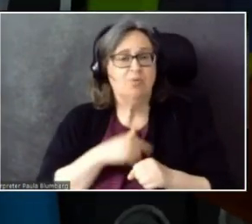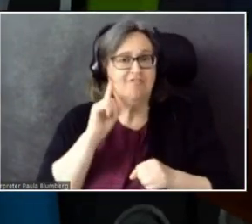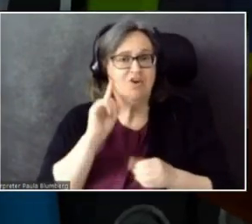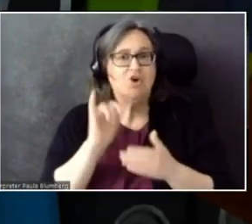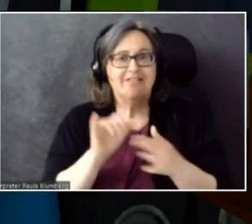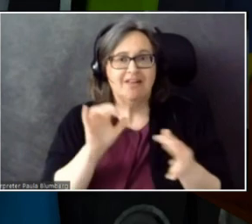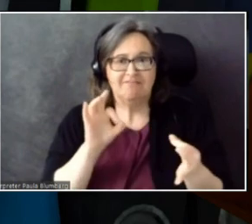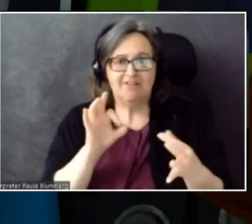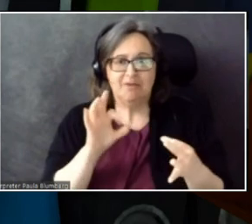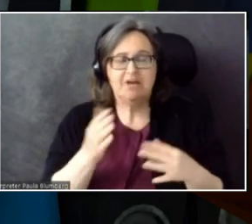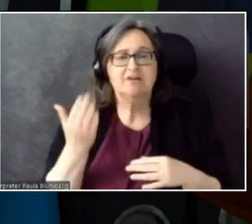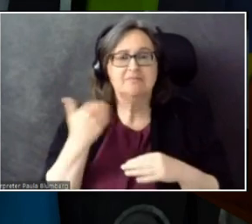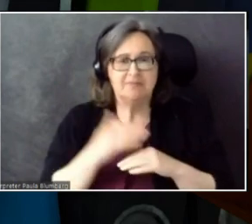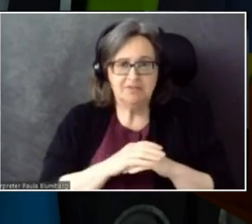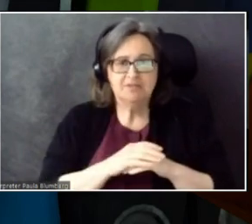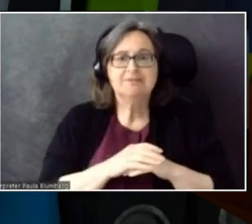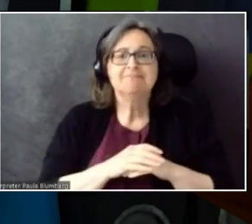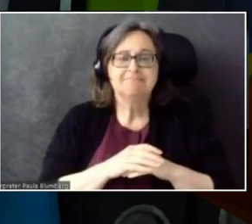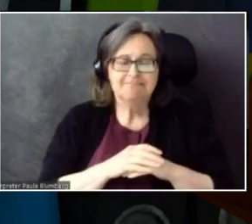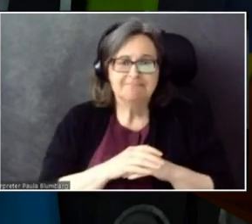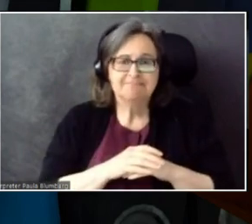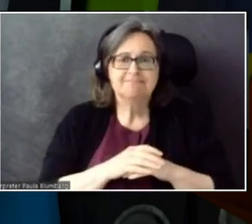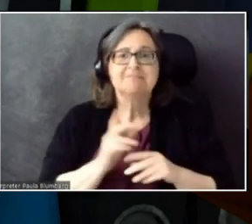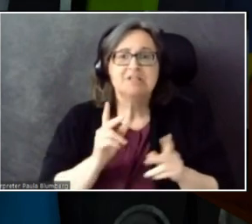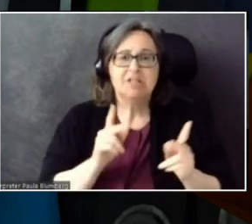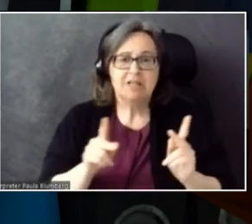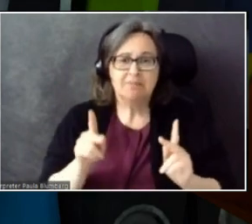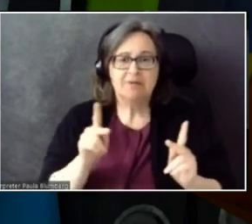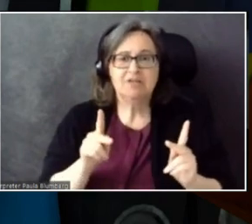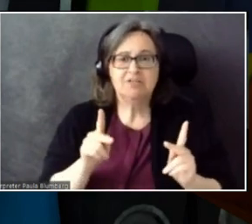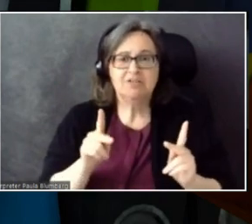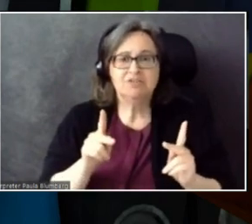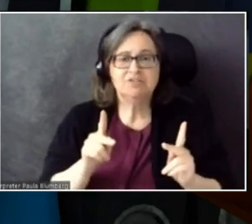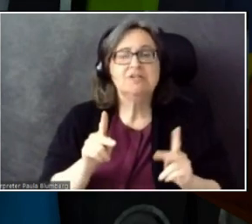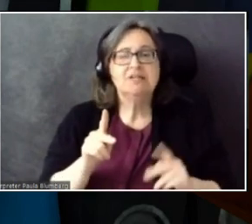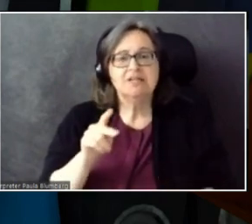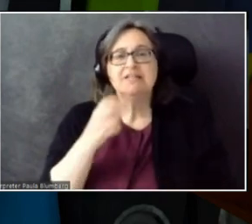And I'm sure the folks in the Speech SDK Team have heard this as well.